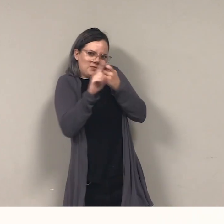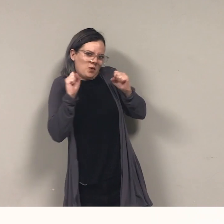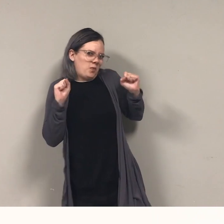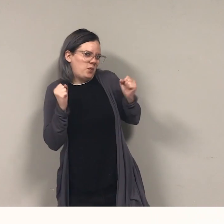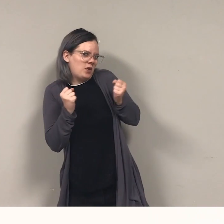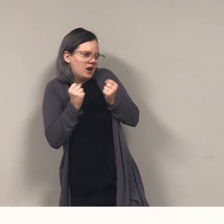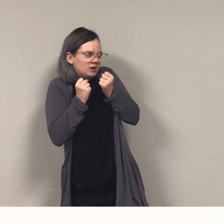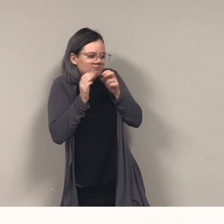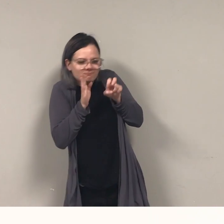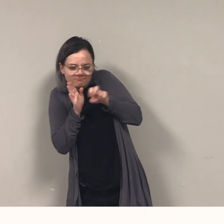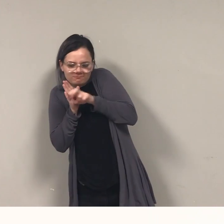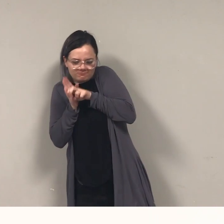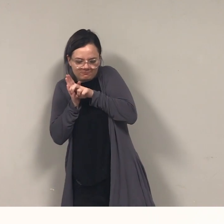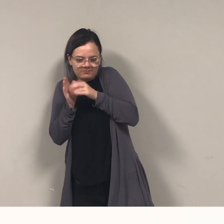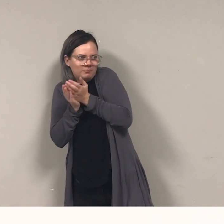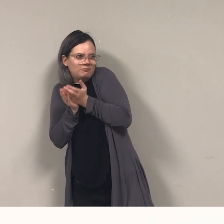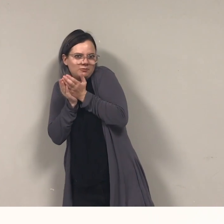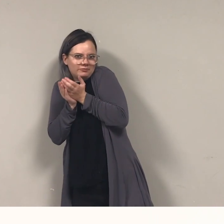'Til she reads her Love Day mail.